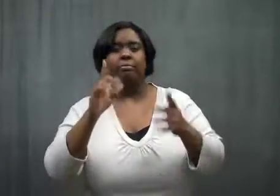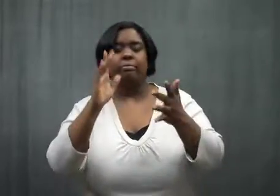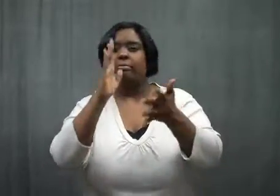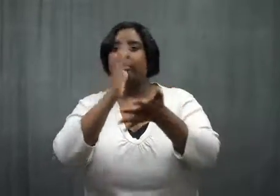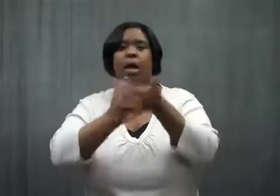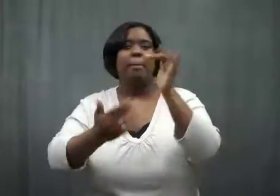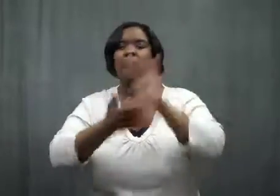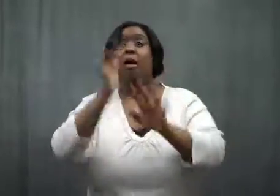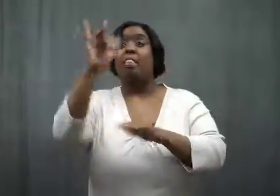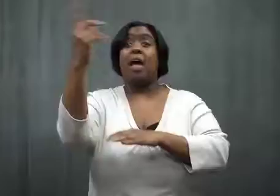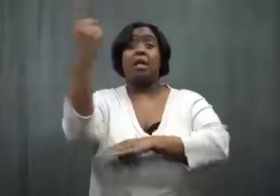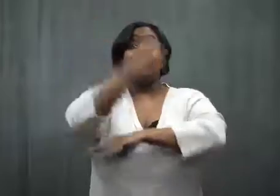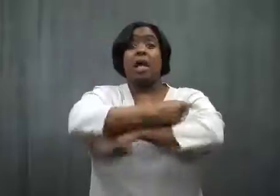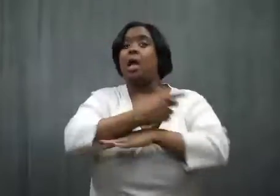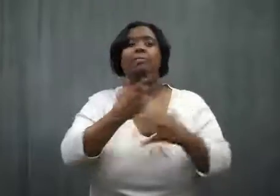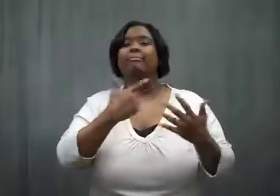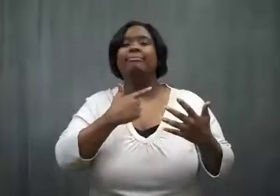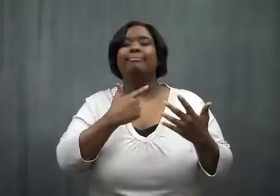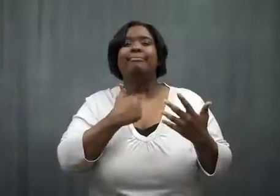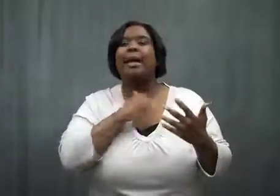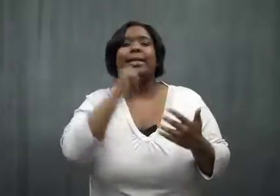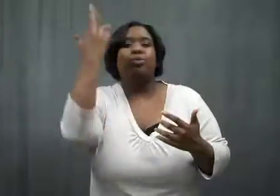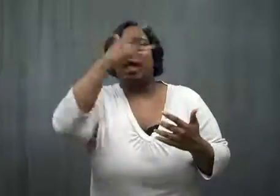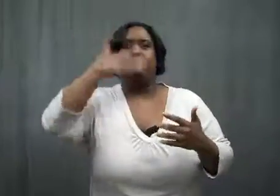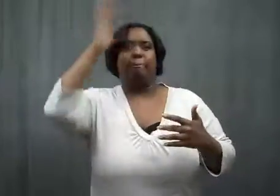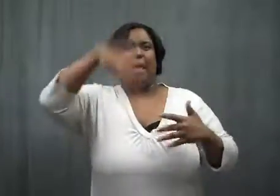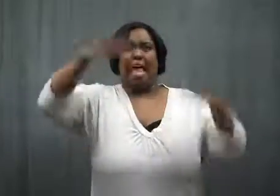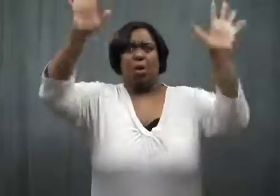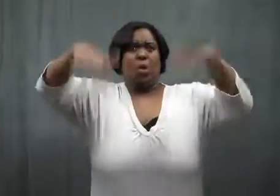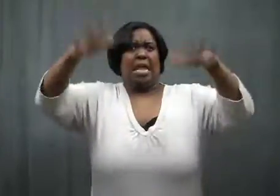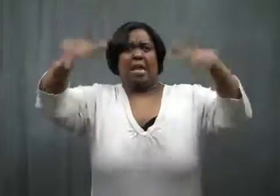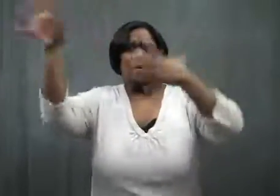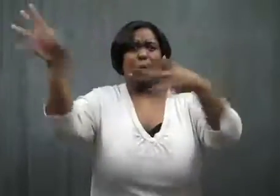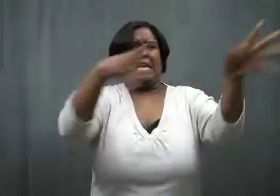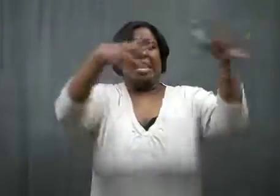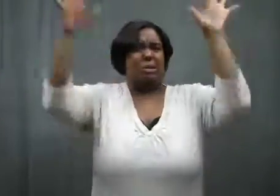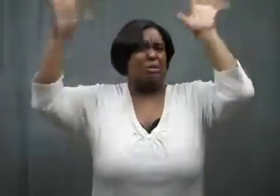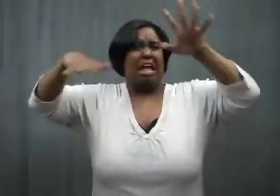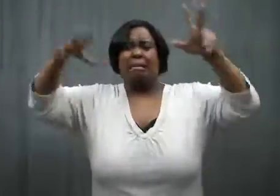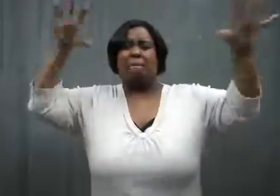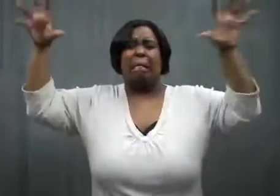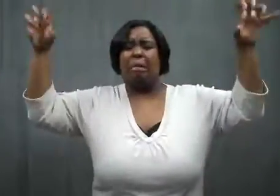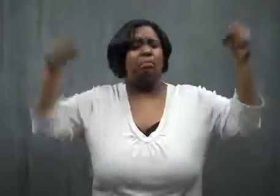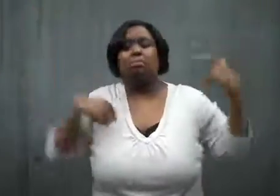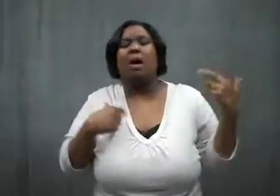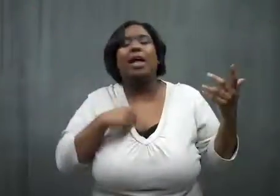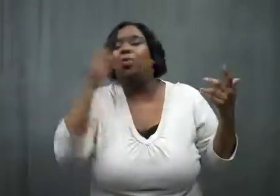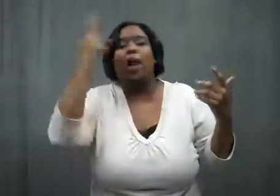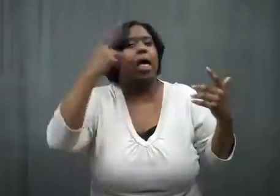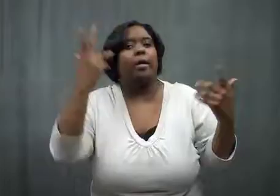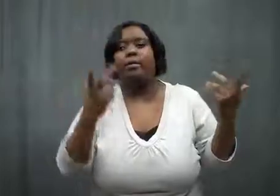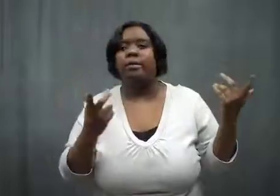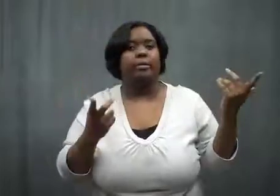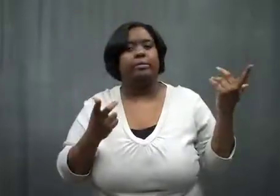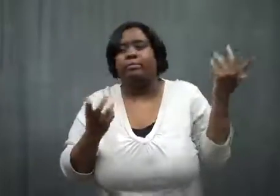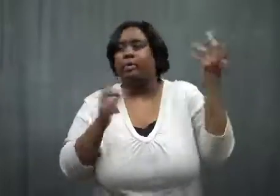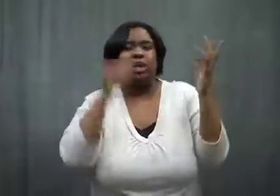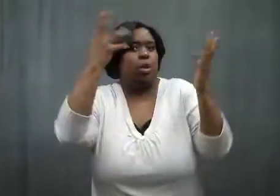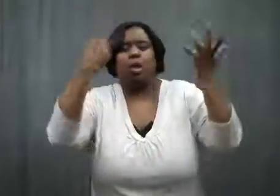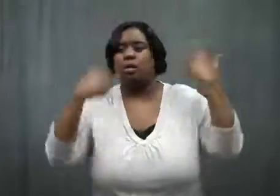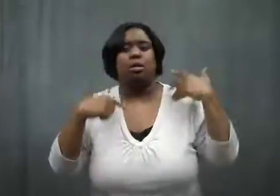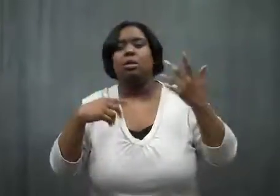I didn't realize that it was raining and storming and lightning outside.